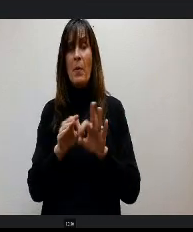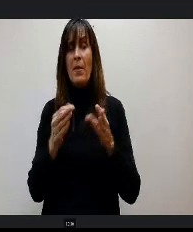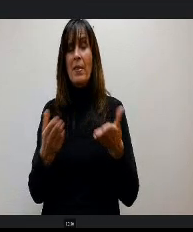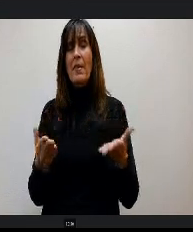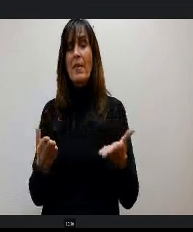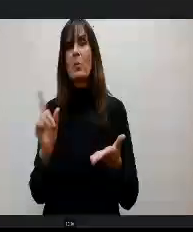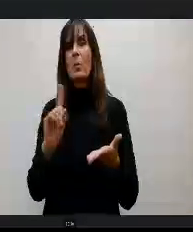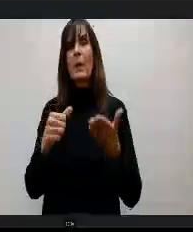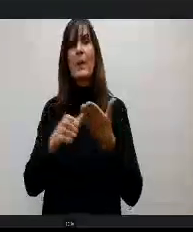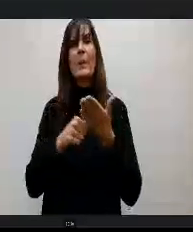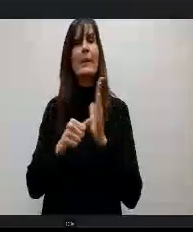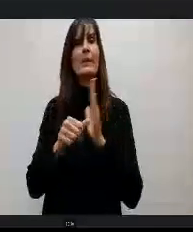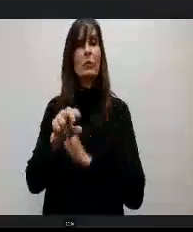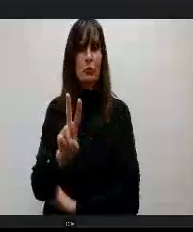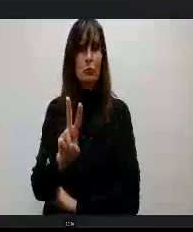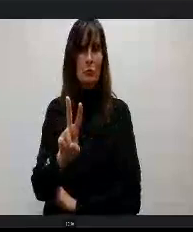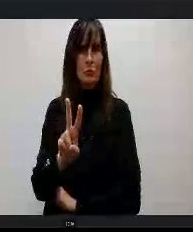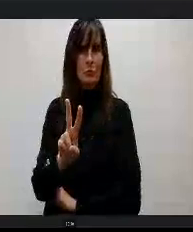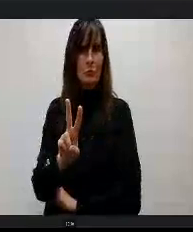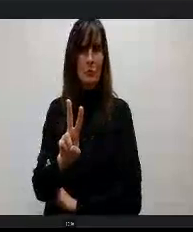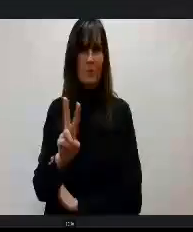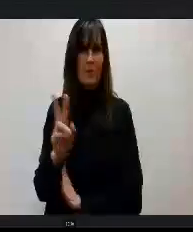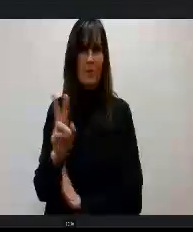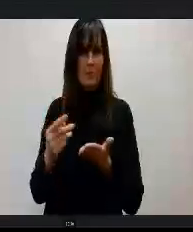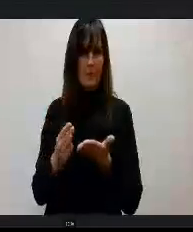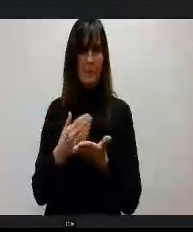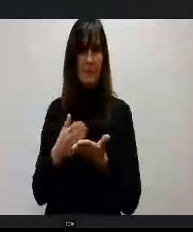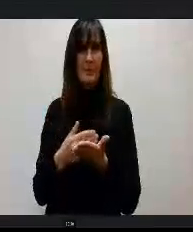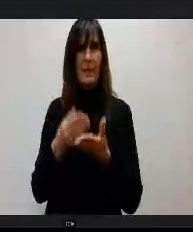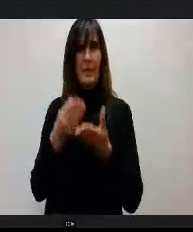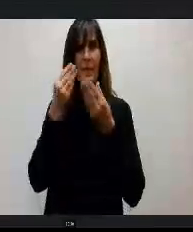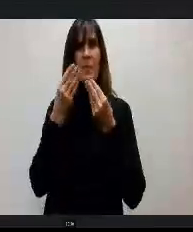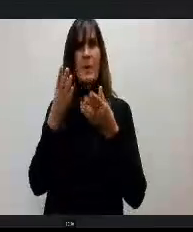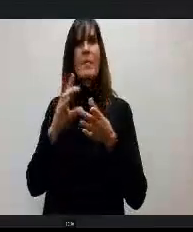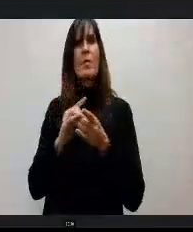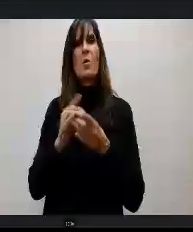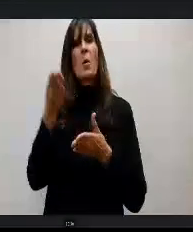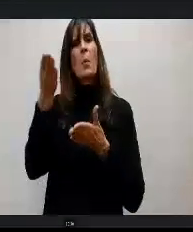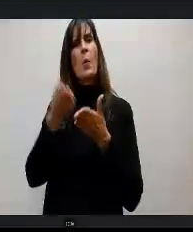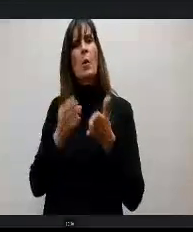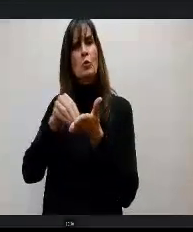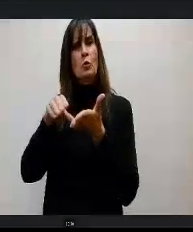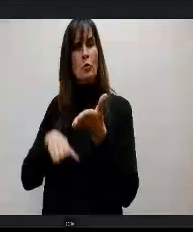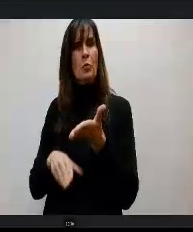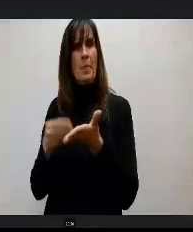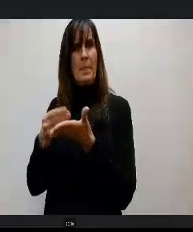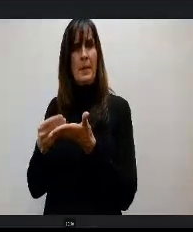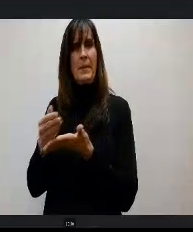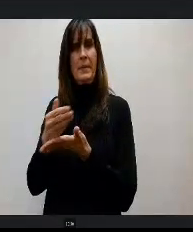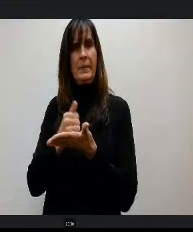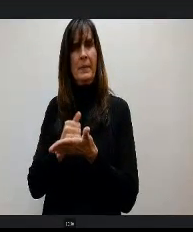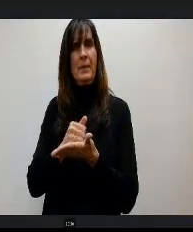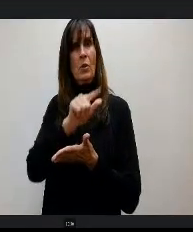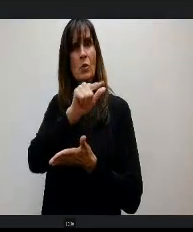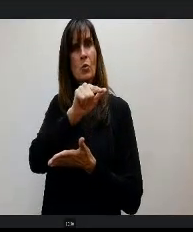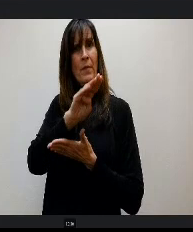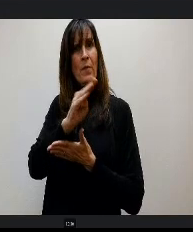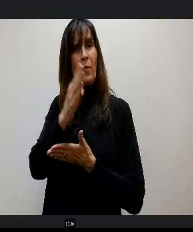n your report you have the information about our per pupil revenue. The 2425 School Finance Act was passed by